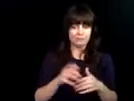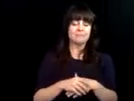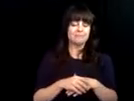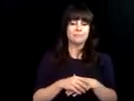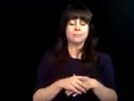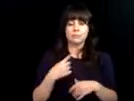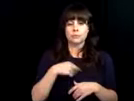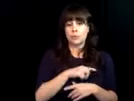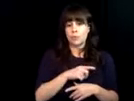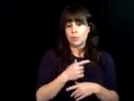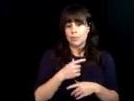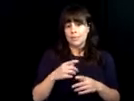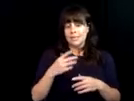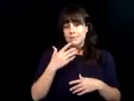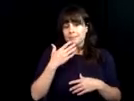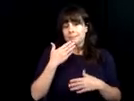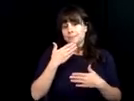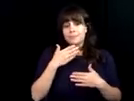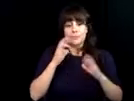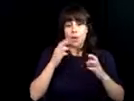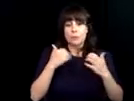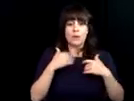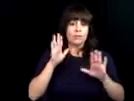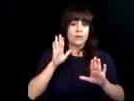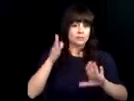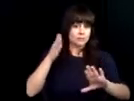for your partnership with the FAA. We wish you all the best